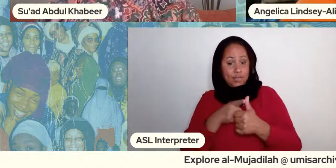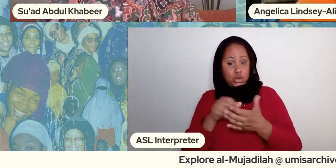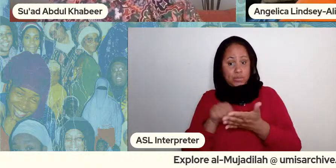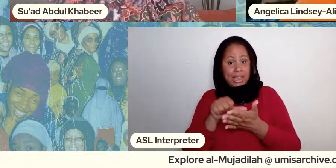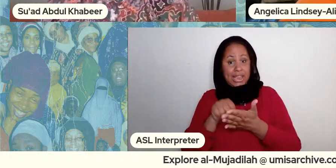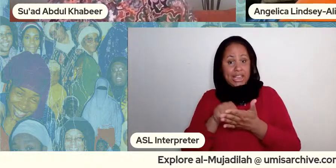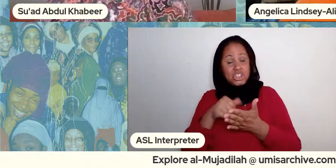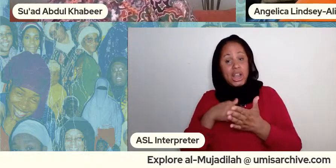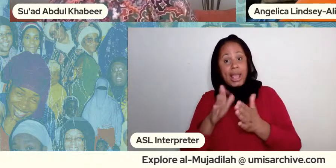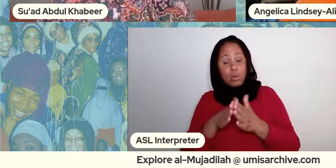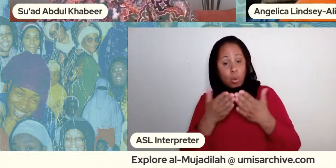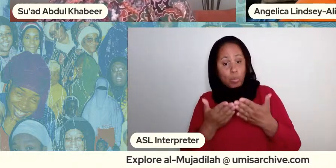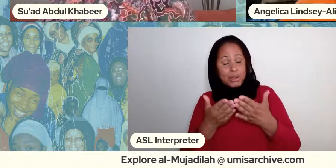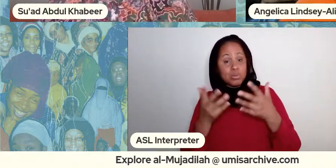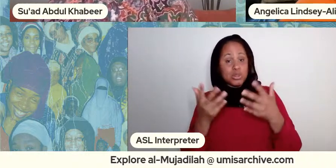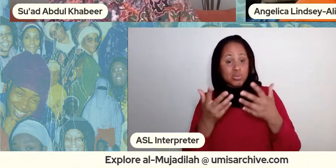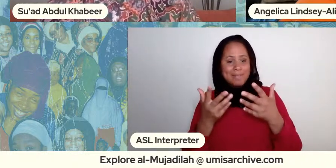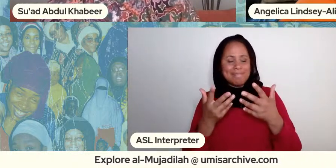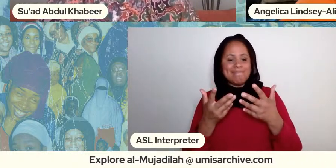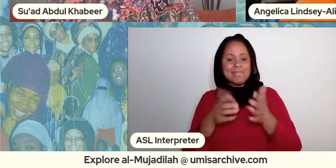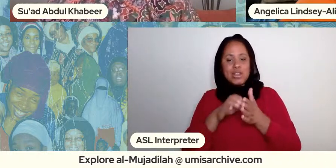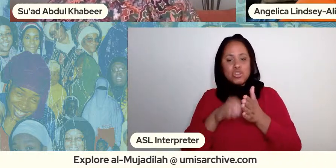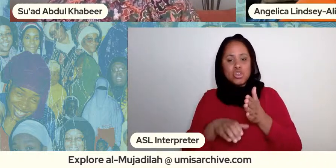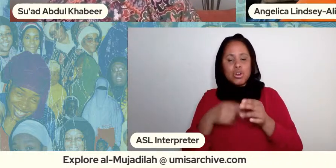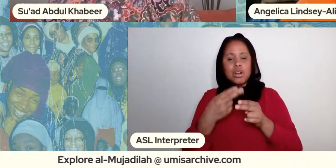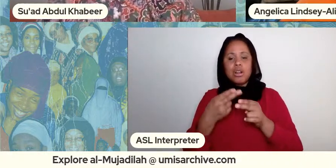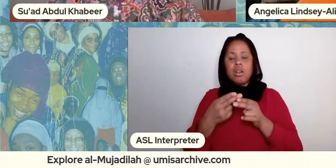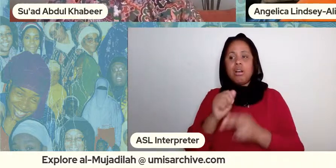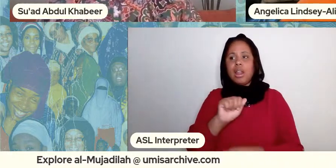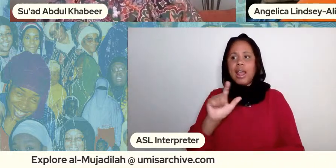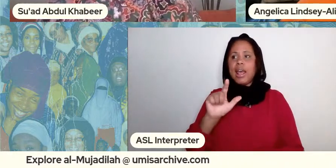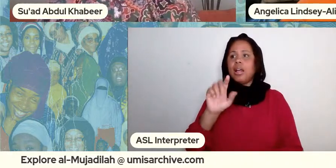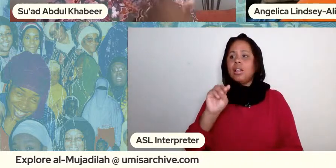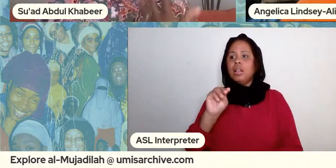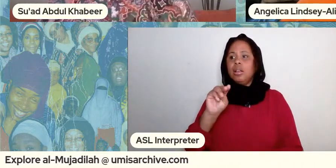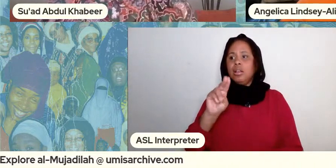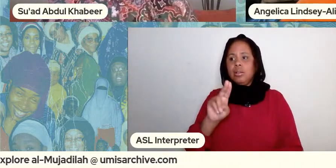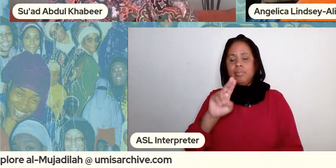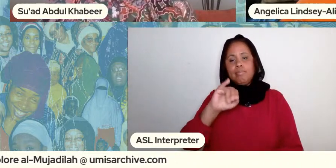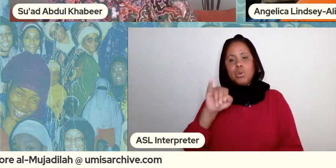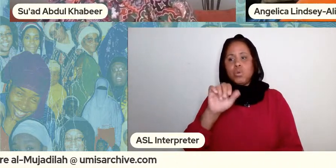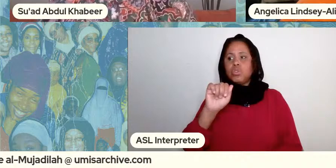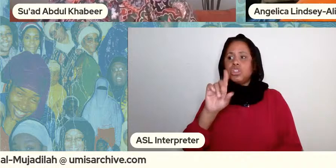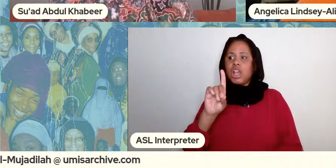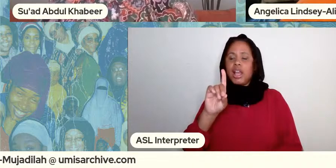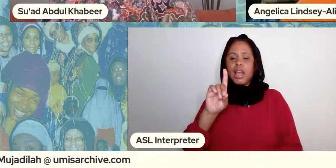al-mujadila which is the 58th sword of the quran and it really struck me because that because in